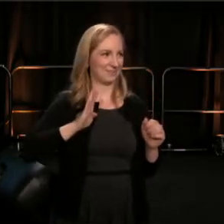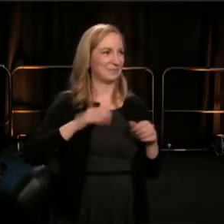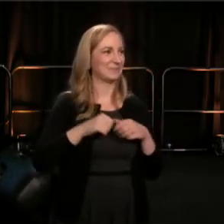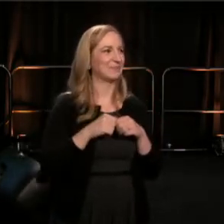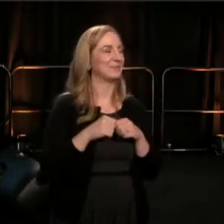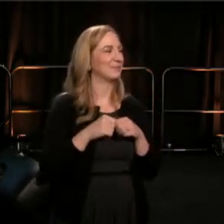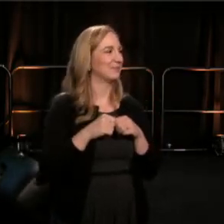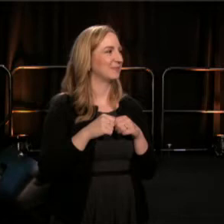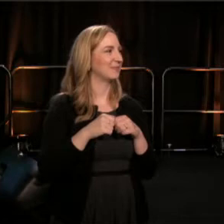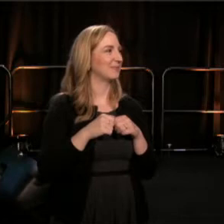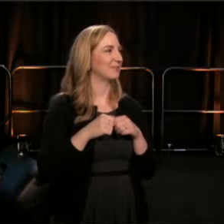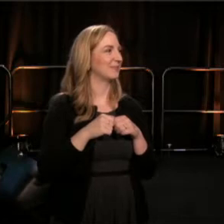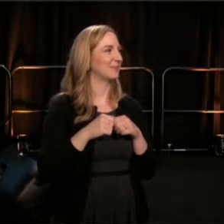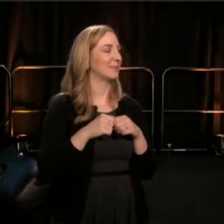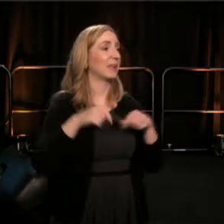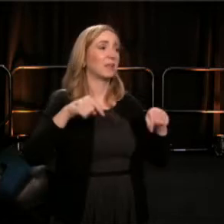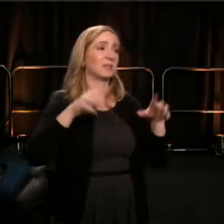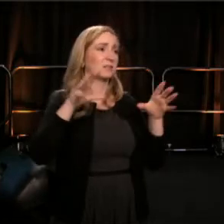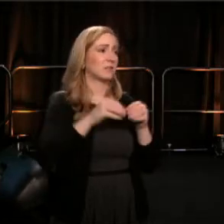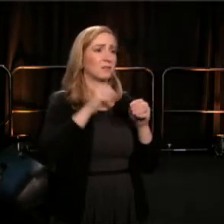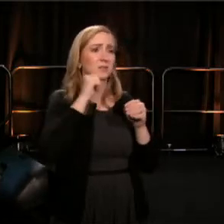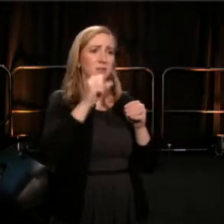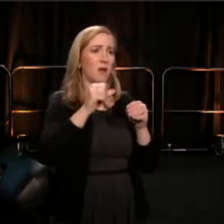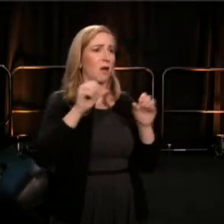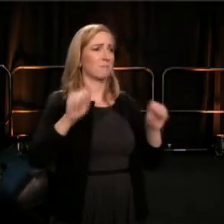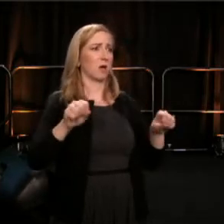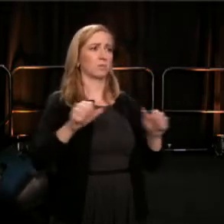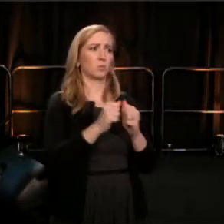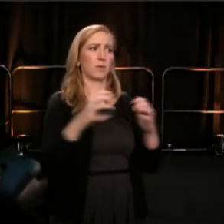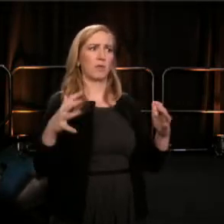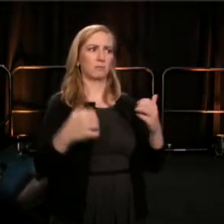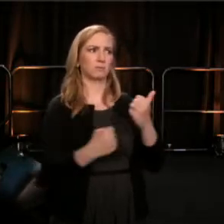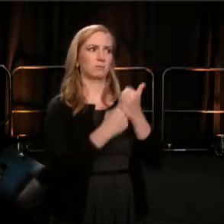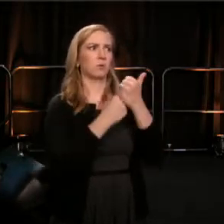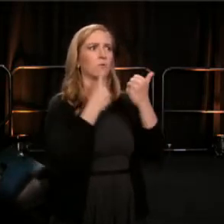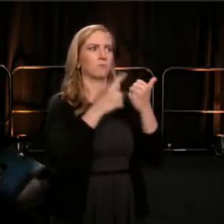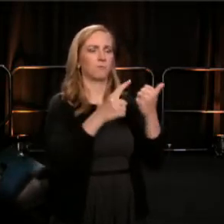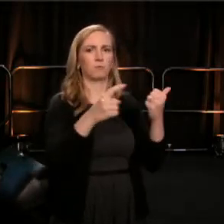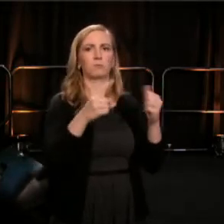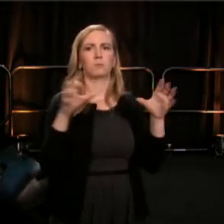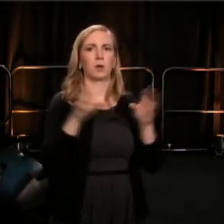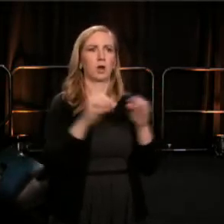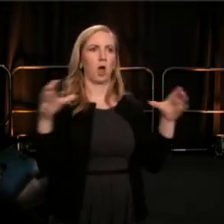this conference wouldn't be possible without the support of our conference sponsors.